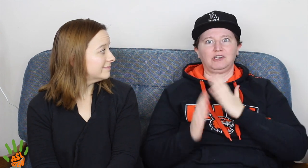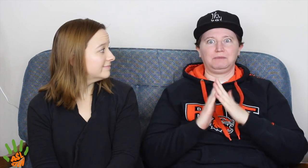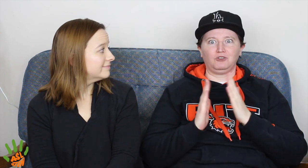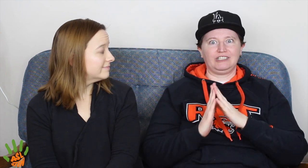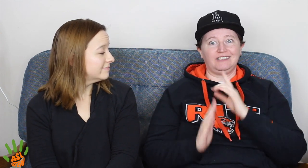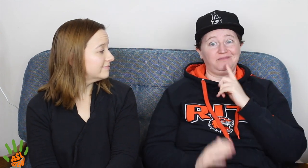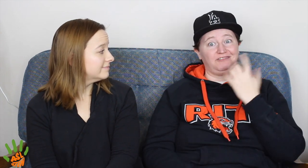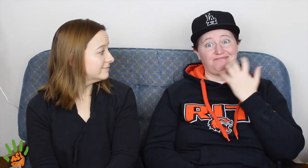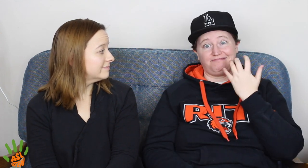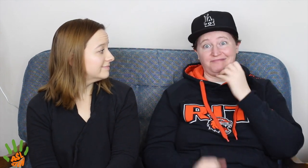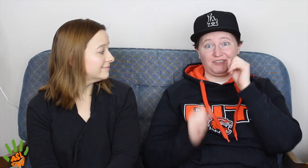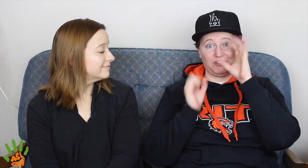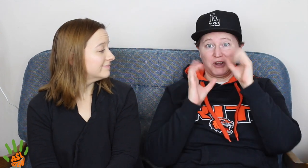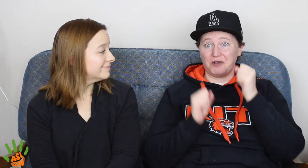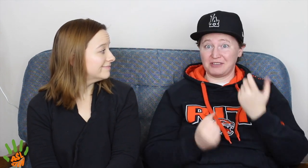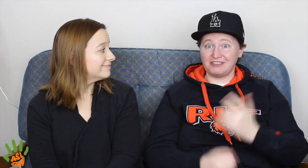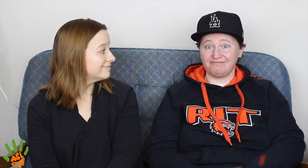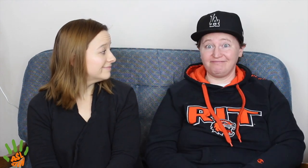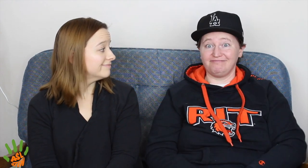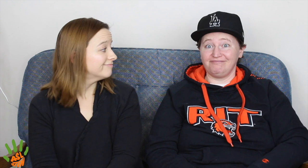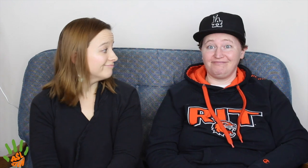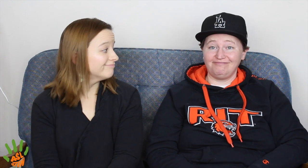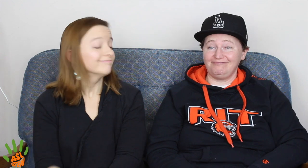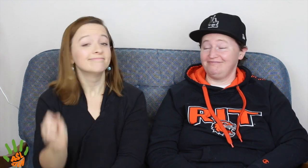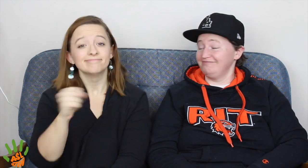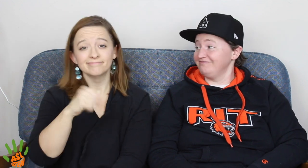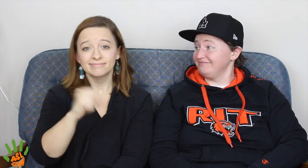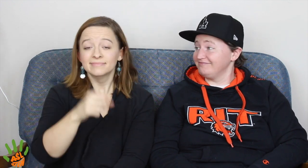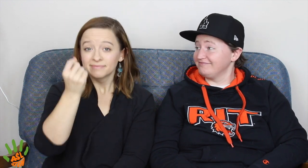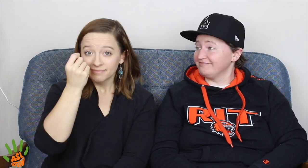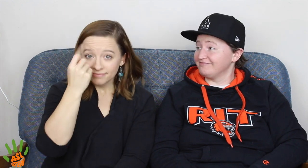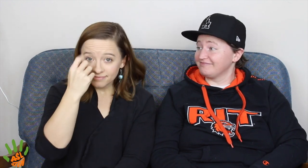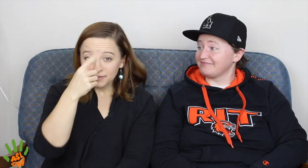and empowering to the Deaf community. It's amazing!